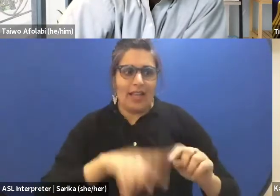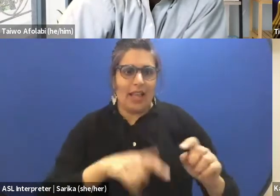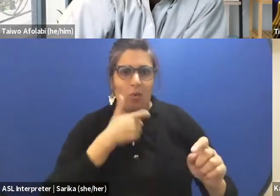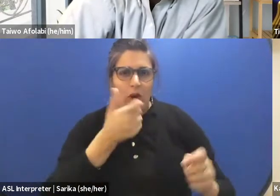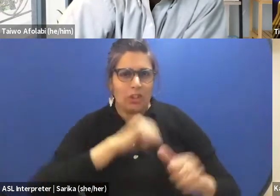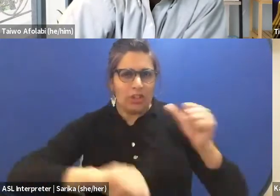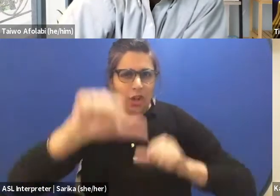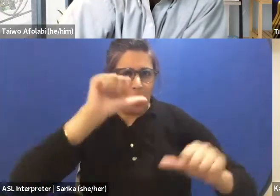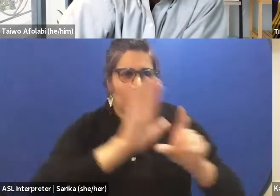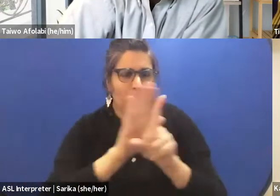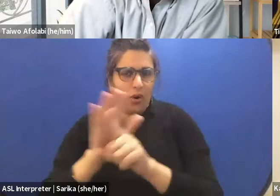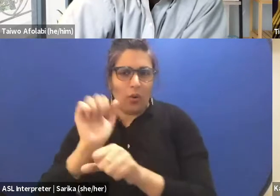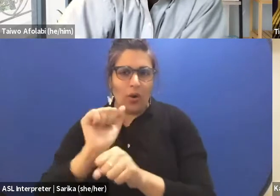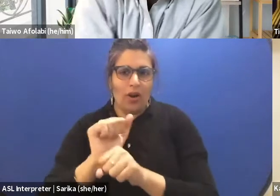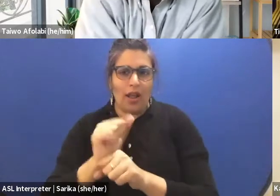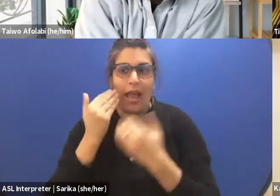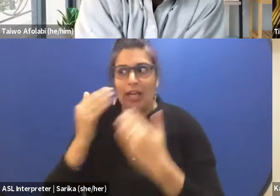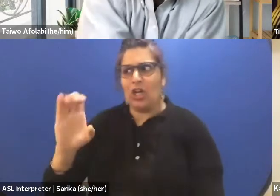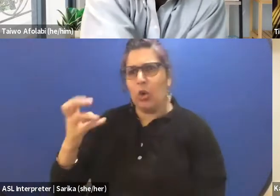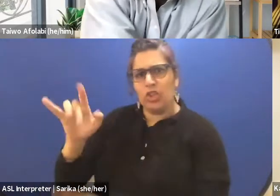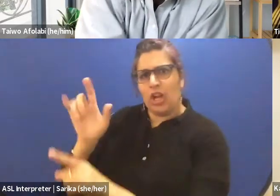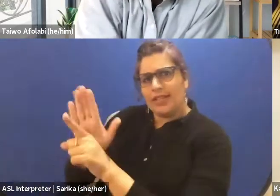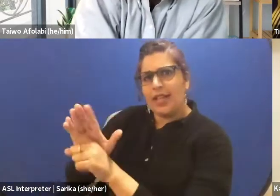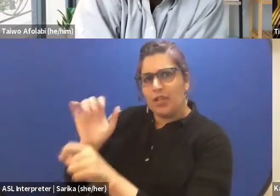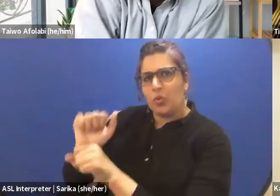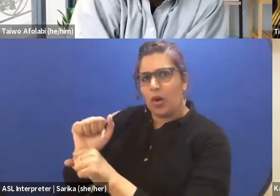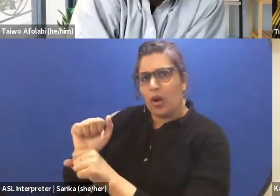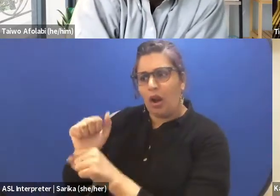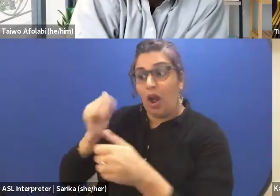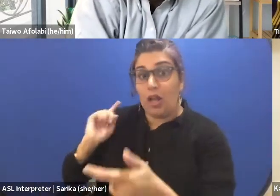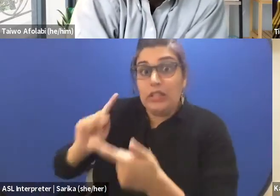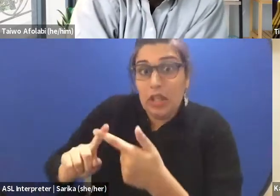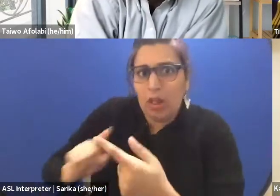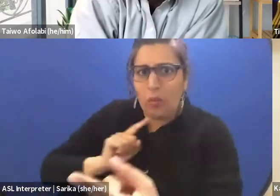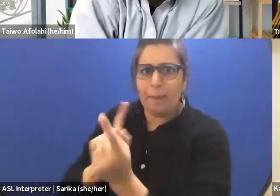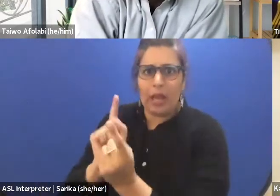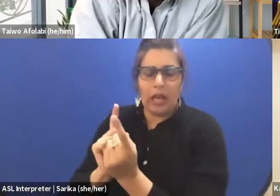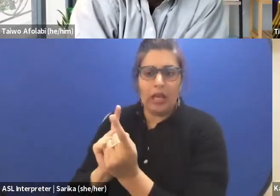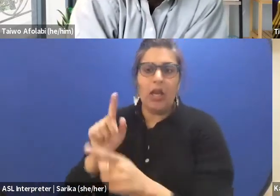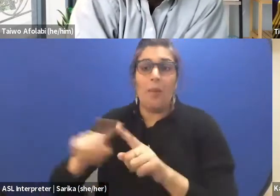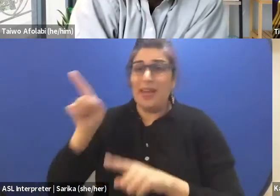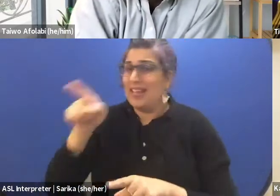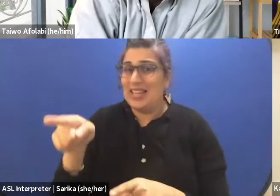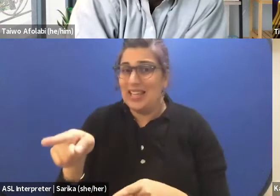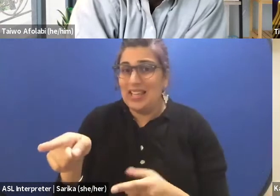I did not know of the work Charles was making before we had the opportunity to meet, but Charles is probably known internationally